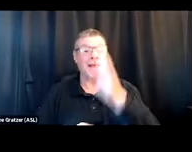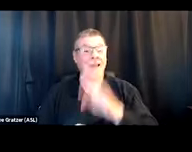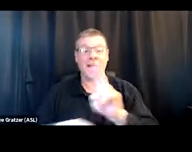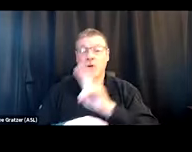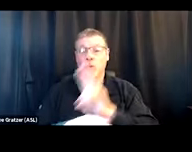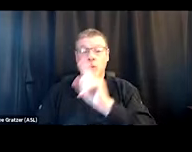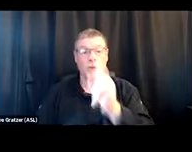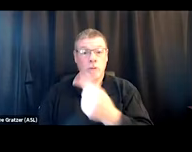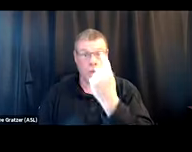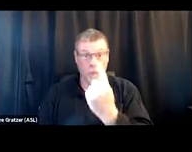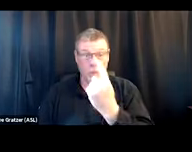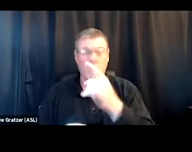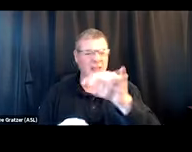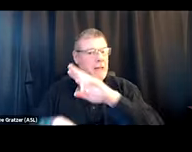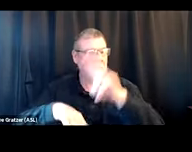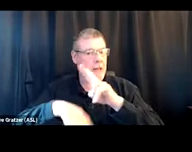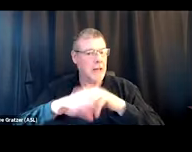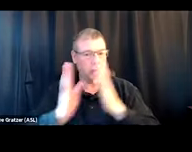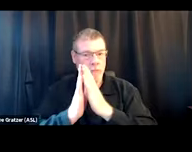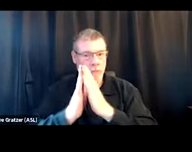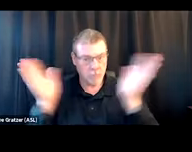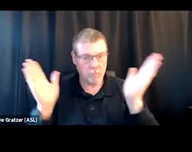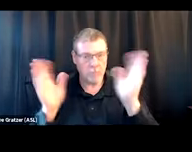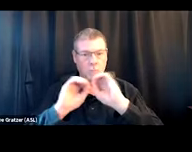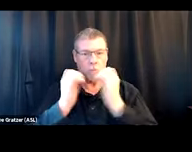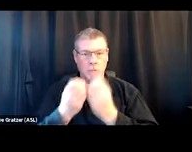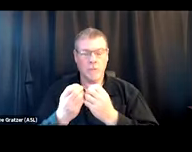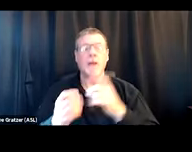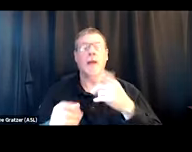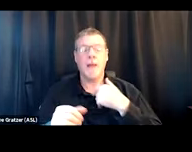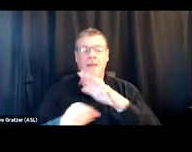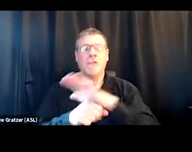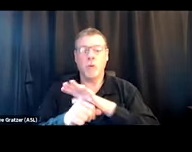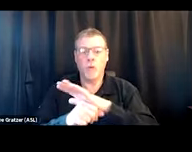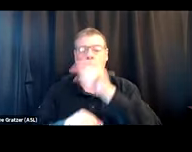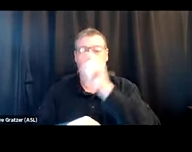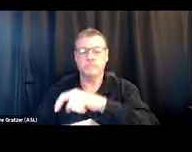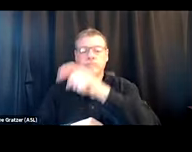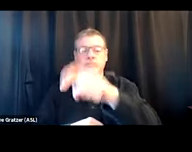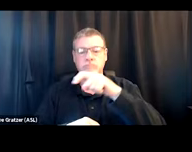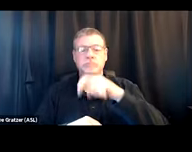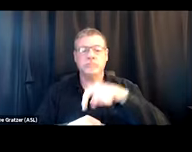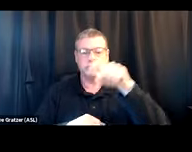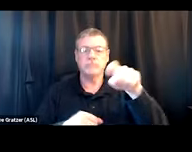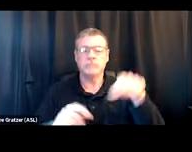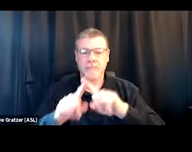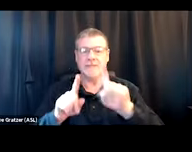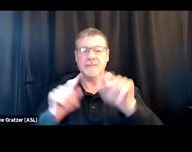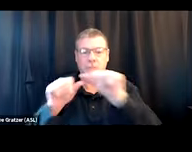which is a national organization, though there are local chapters in some areas, is similar idea,